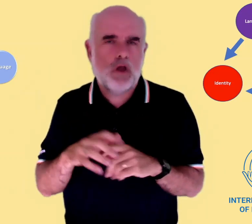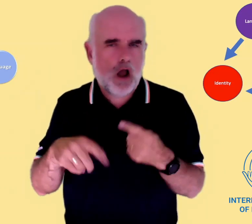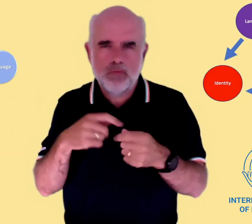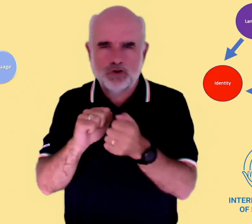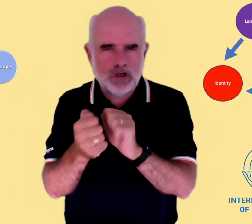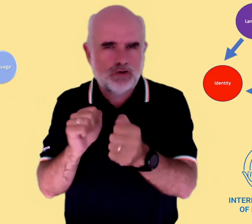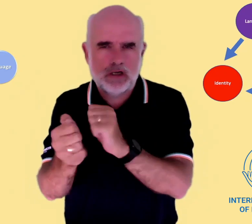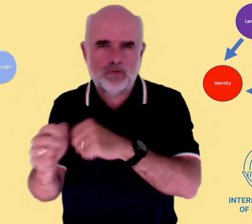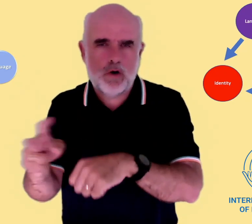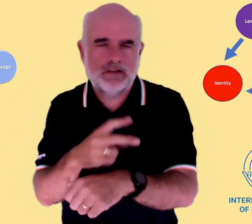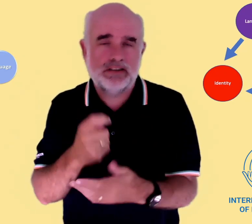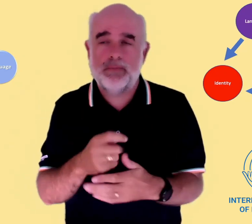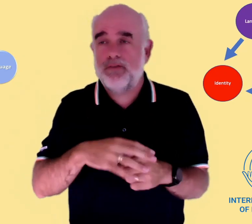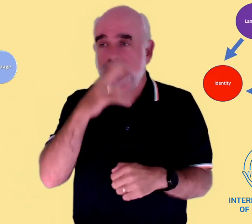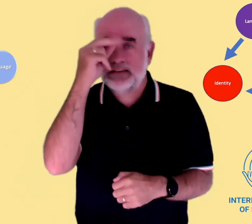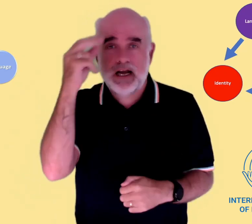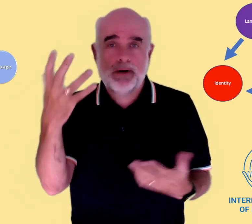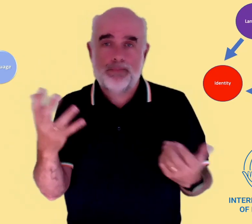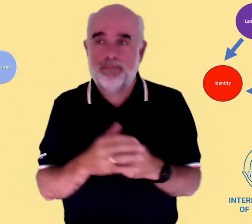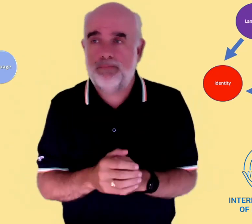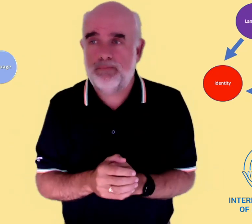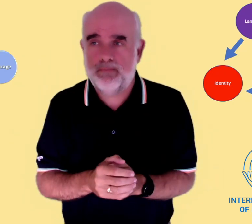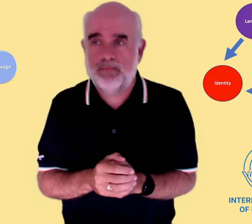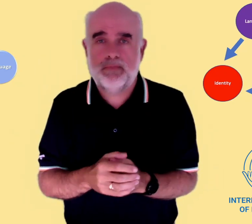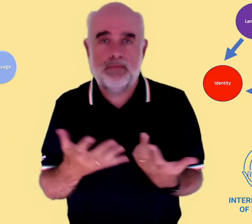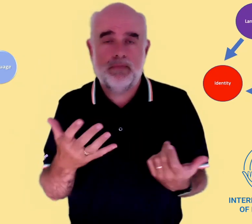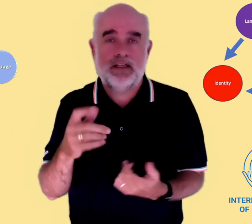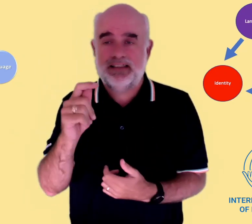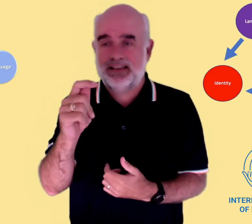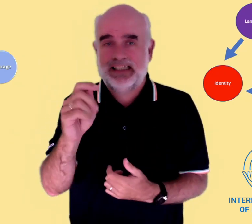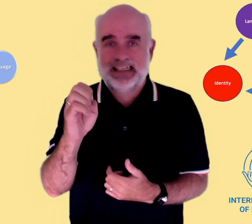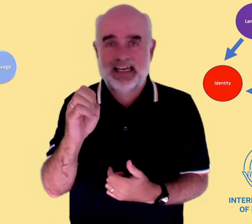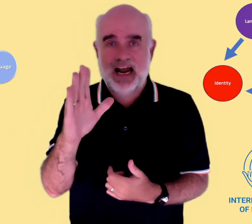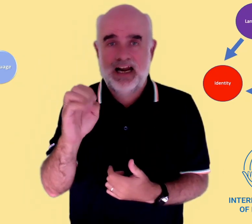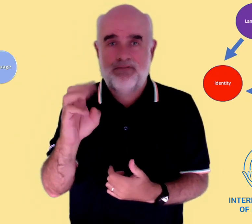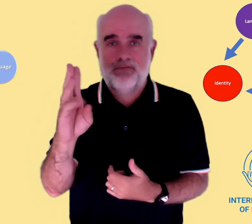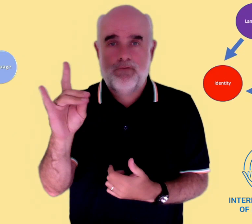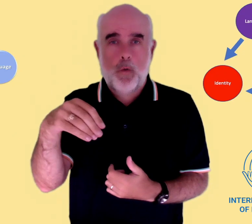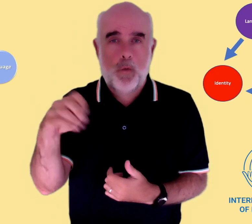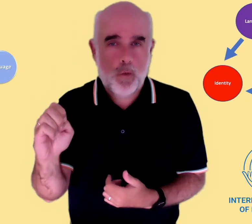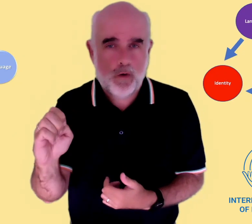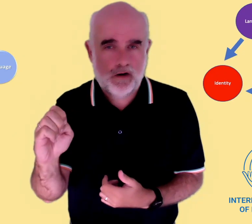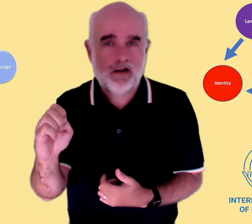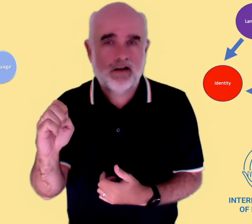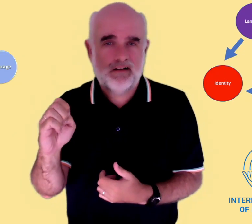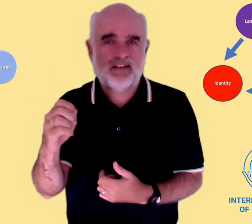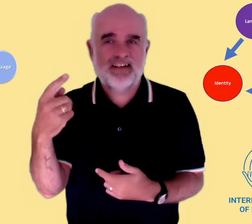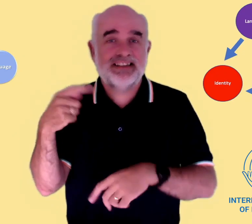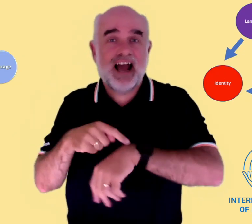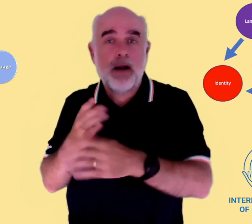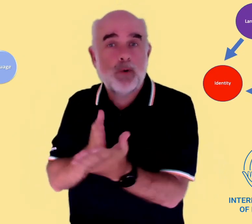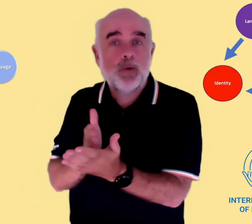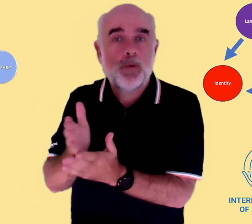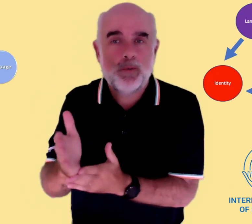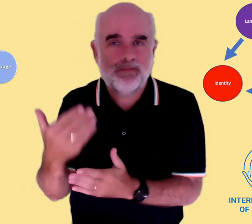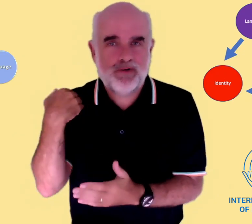And they constantly change over time, too. Take the sign for TELEPHONE - the sign used has changed